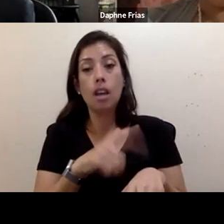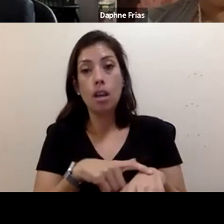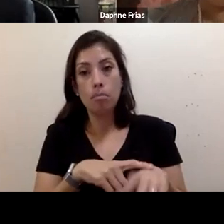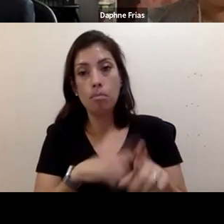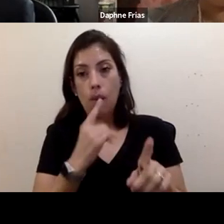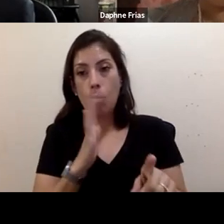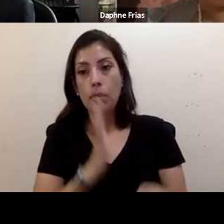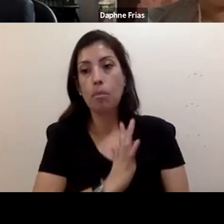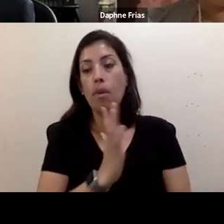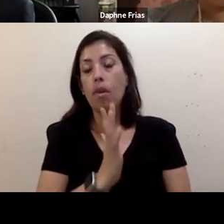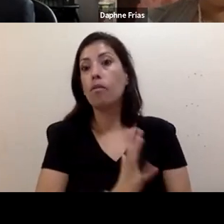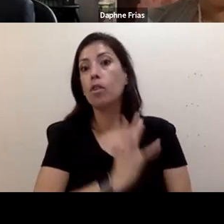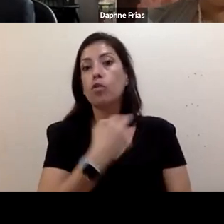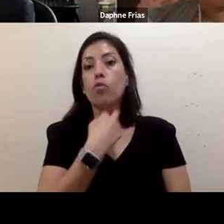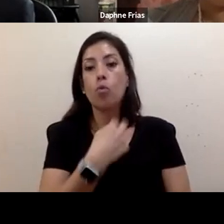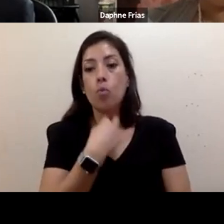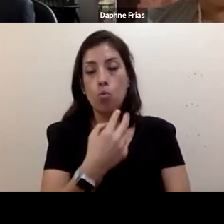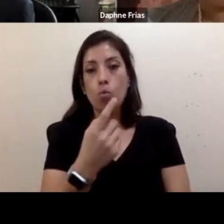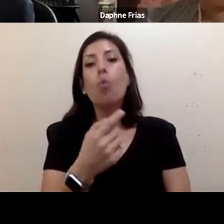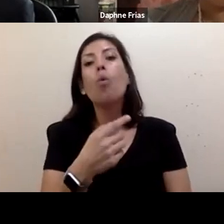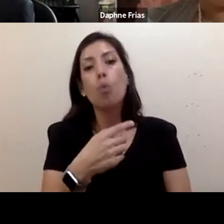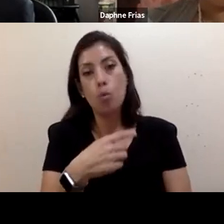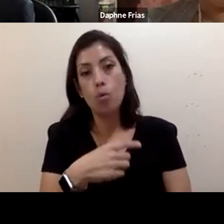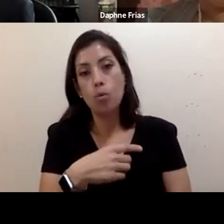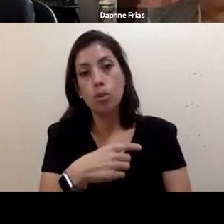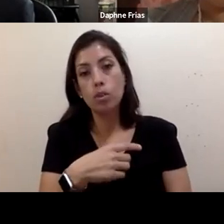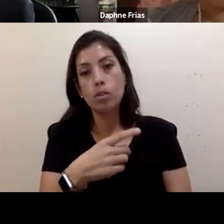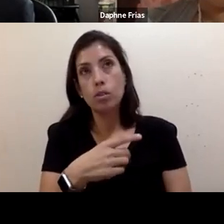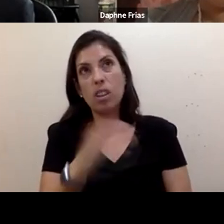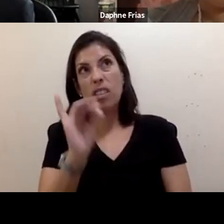for people with disabilities to talk in a dialogue that started in 1994.